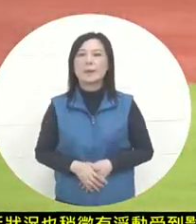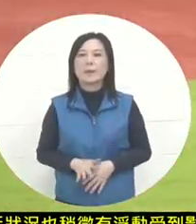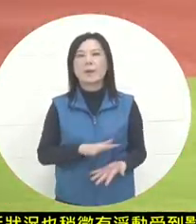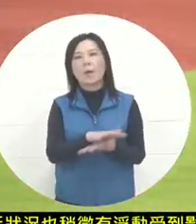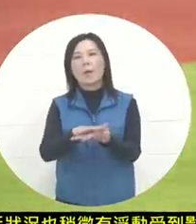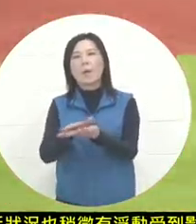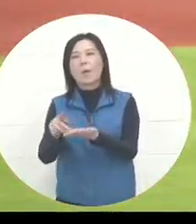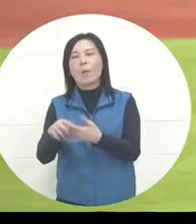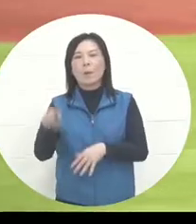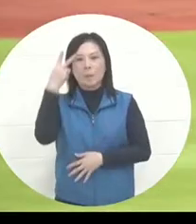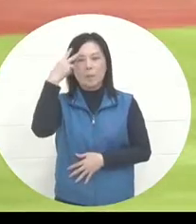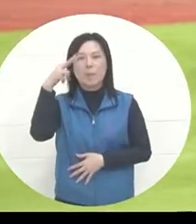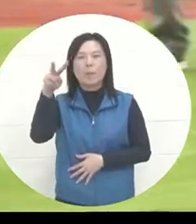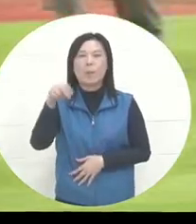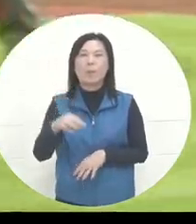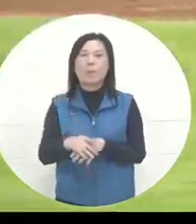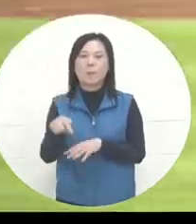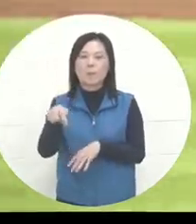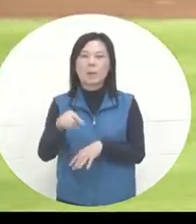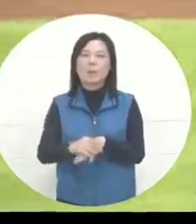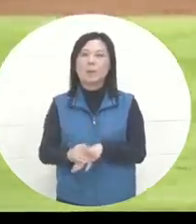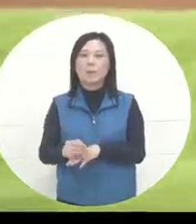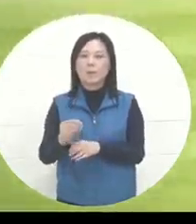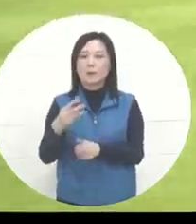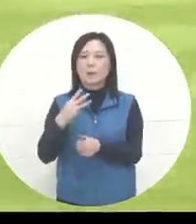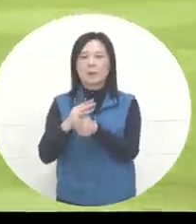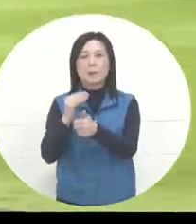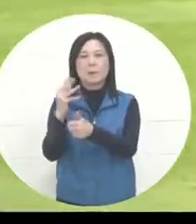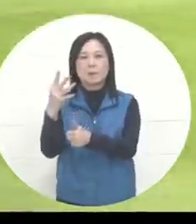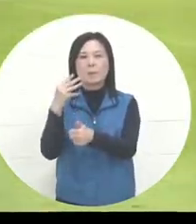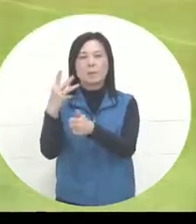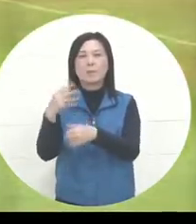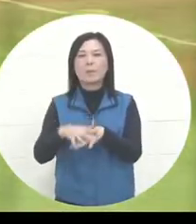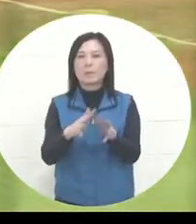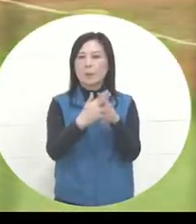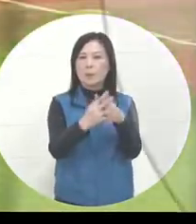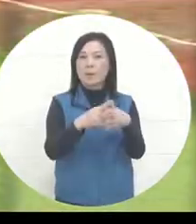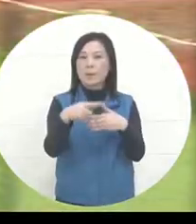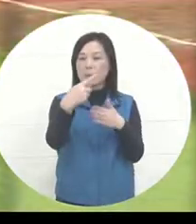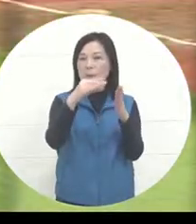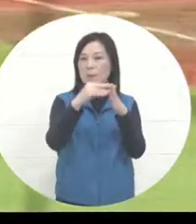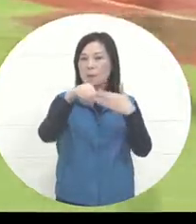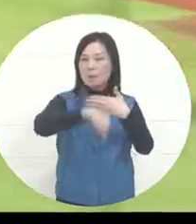the Mexican team finally got the third out, but the United States team was able to count. Offensive in the second half of the inning , we currently have a 6:0 lead in